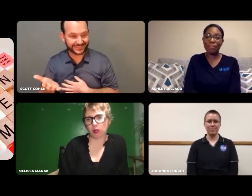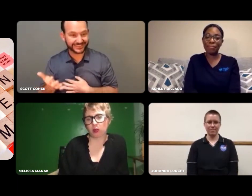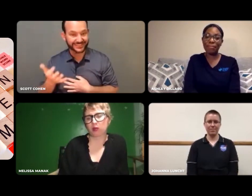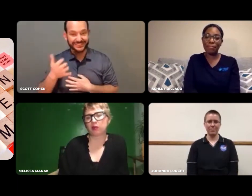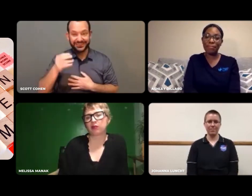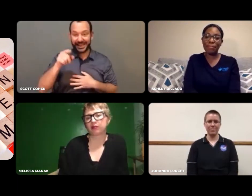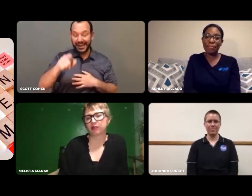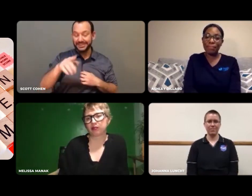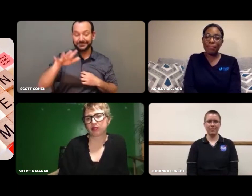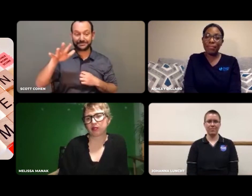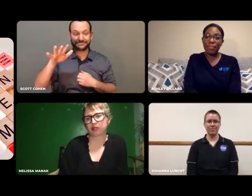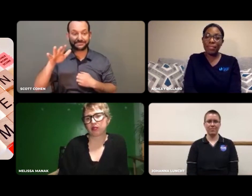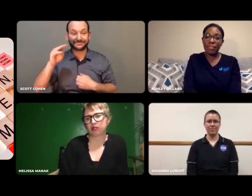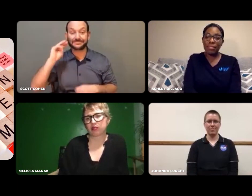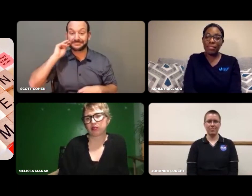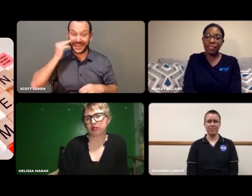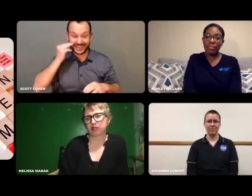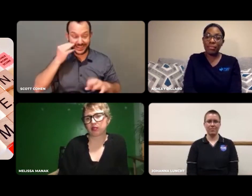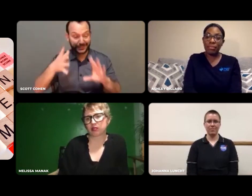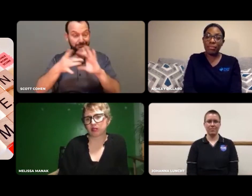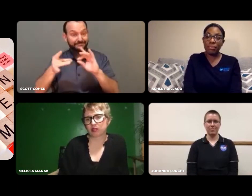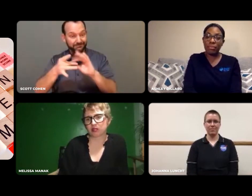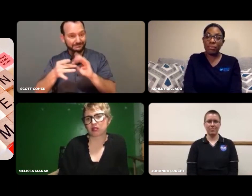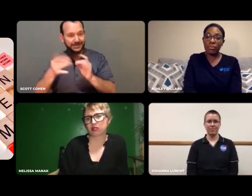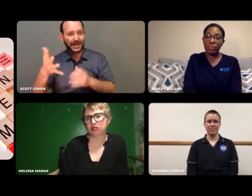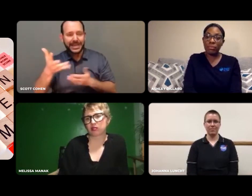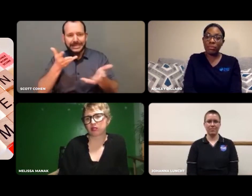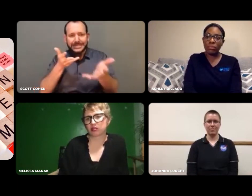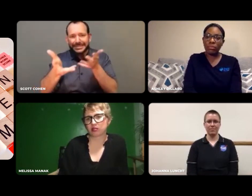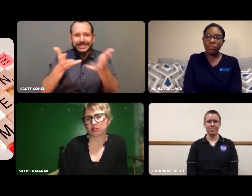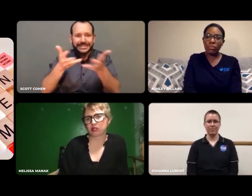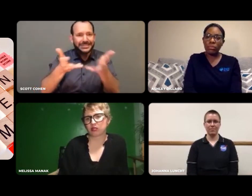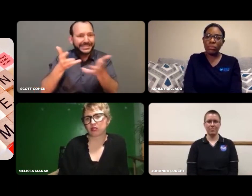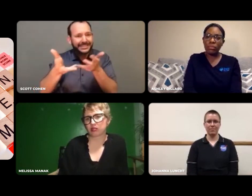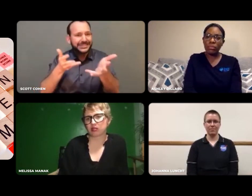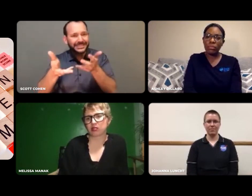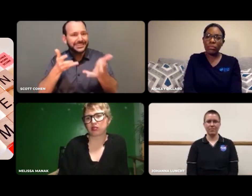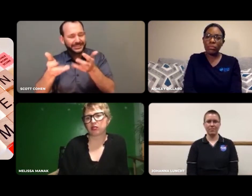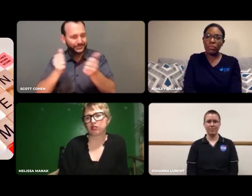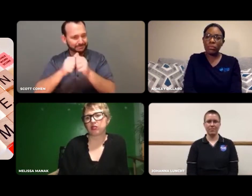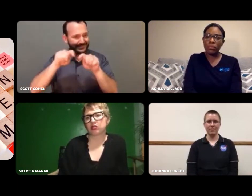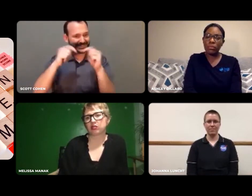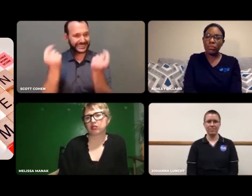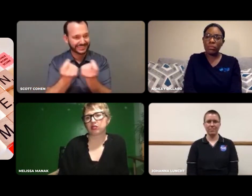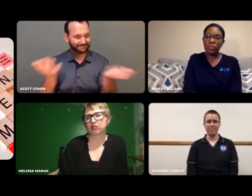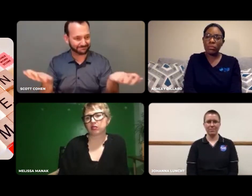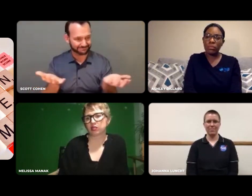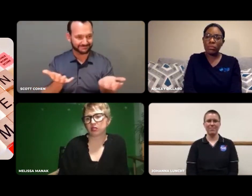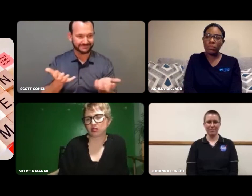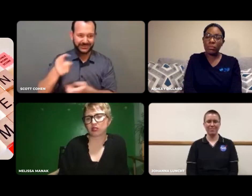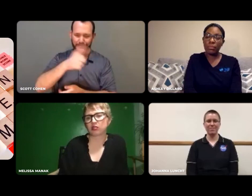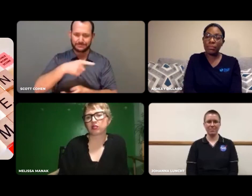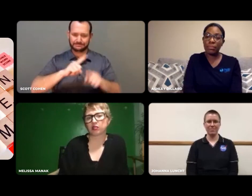Having to work with a team, like Melissa said, is here.